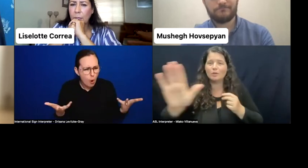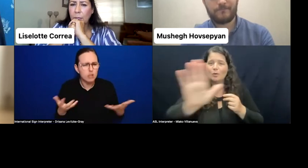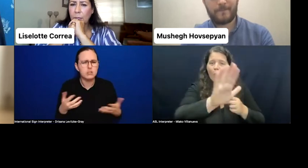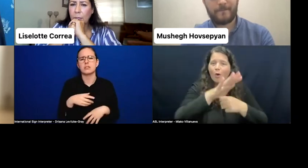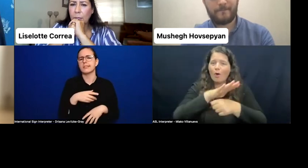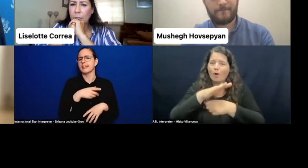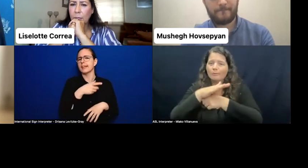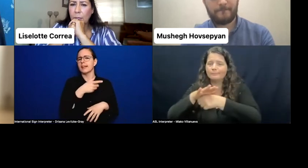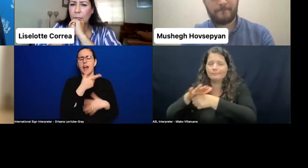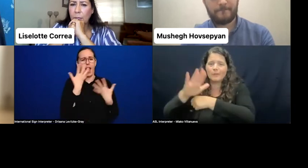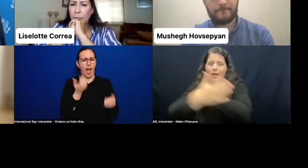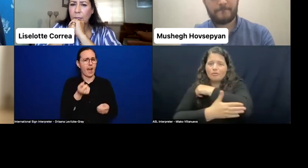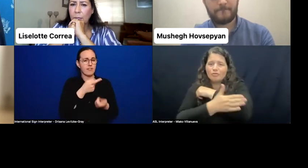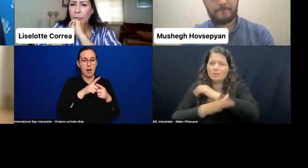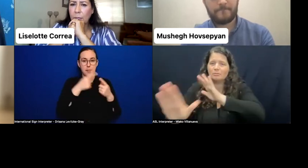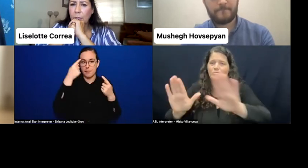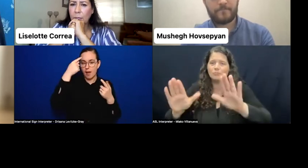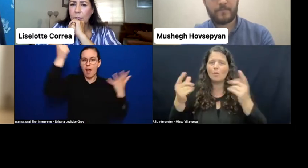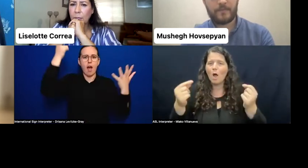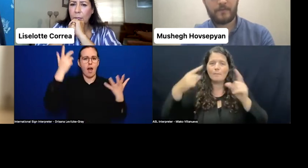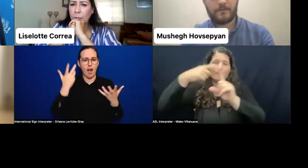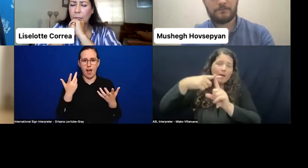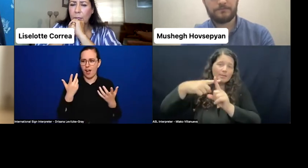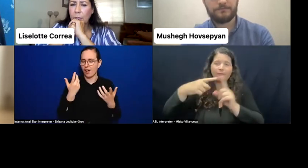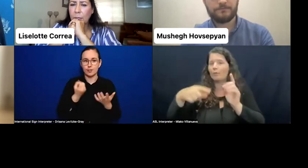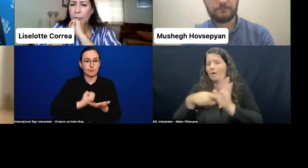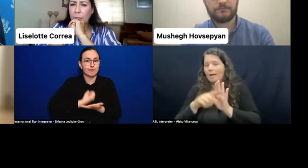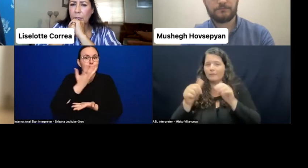you've also seen, some positive ones that you've seen as well?